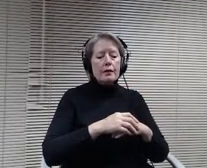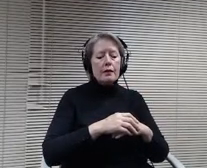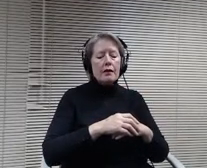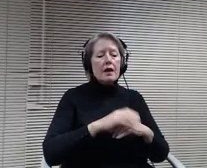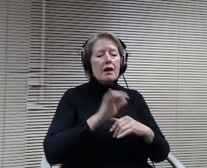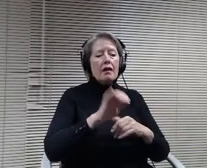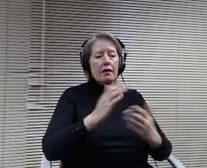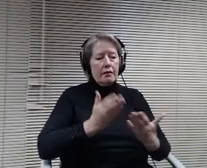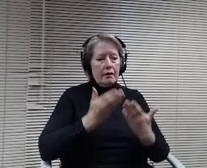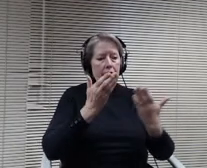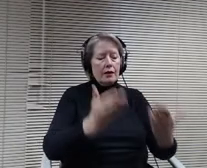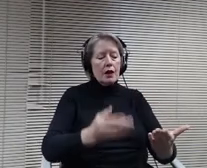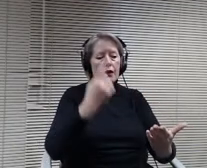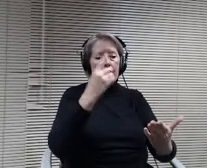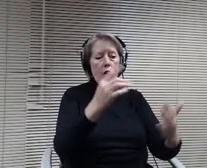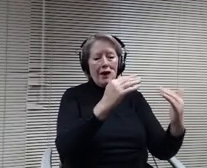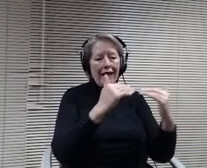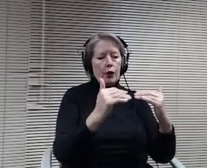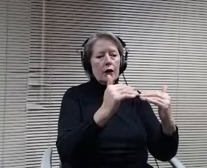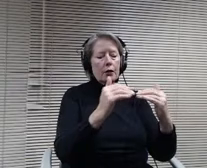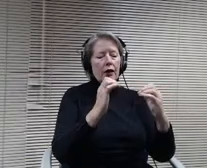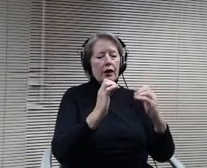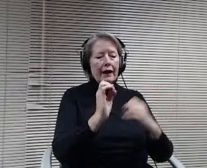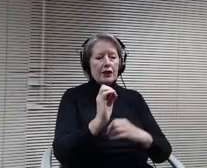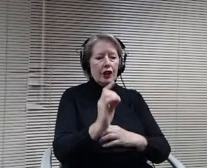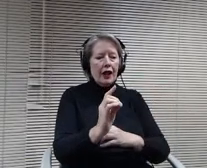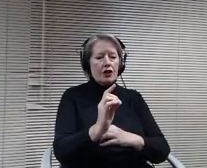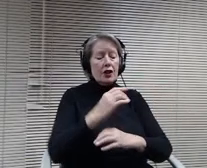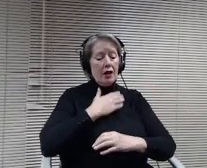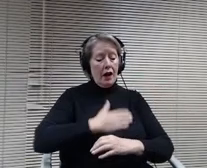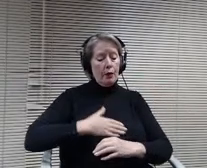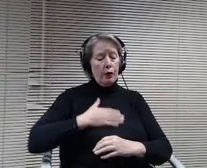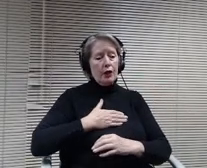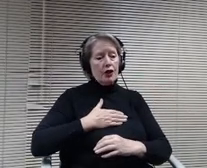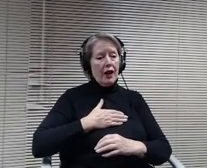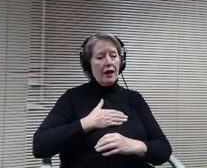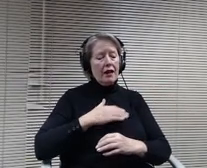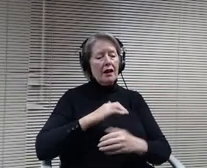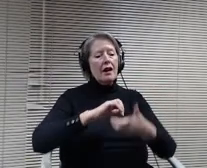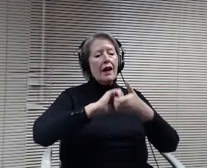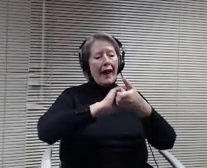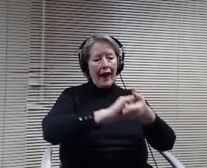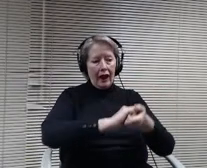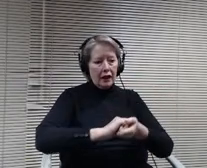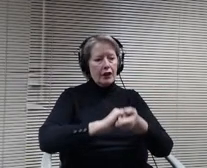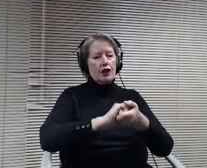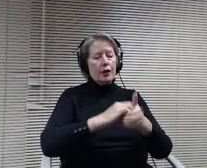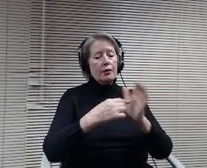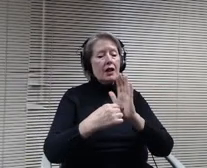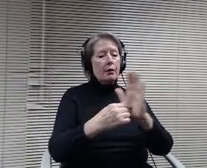Education. I appreciate the allyship demonstrated already by Christine Ricci, Ann, Mark Ambrose and in this work.